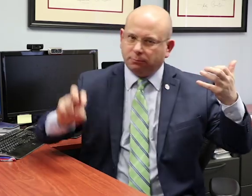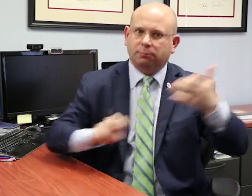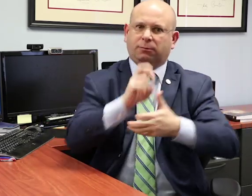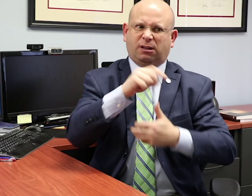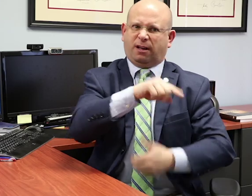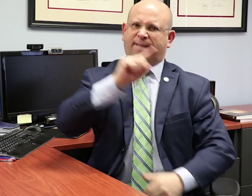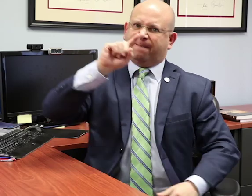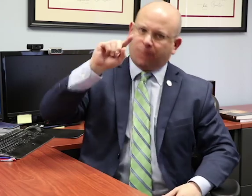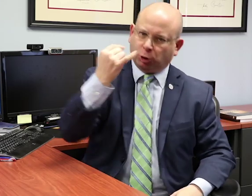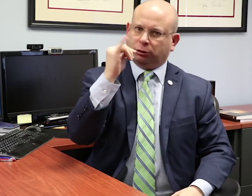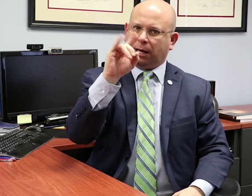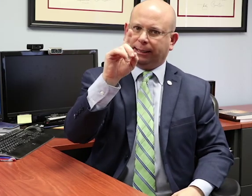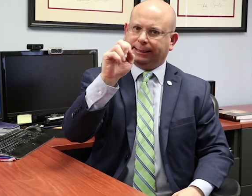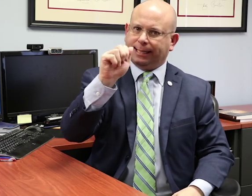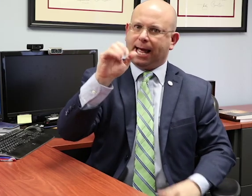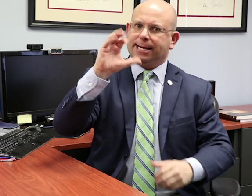the U.S. Supreme Court.